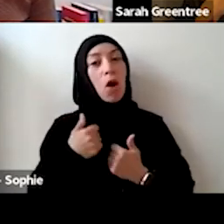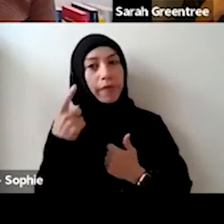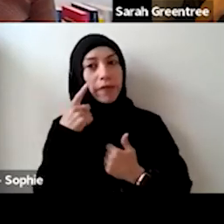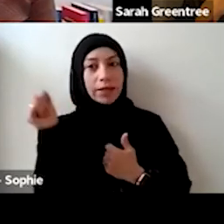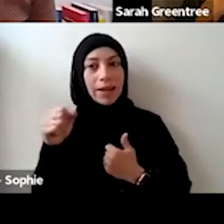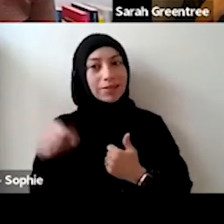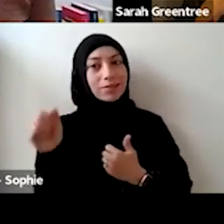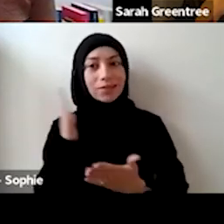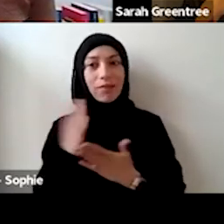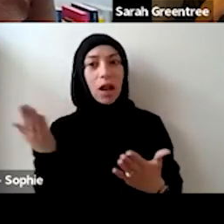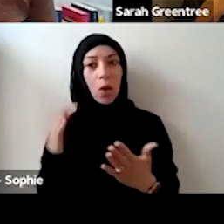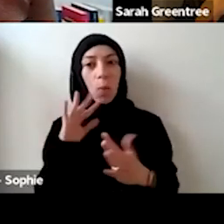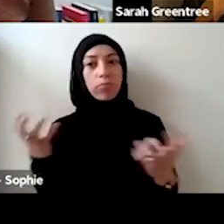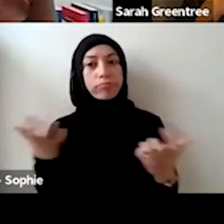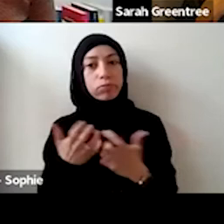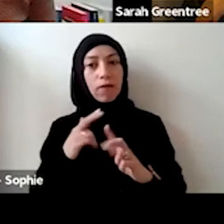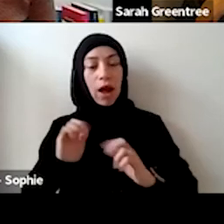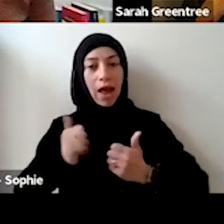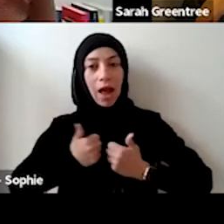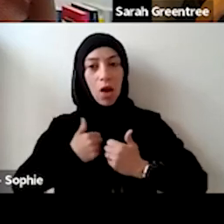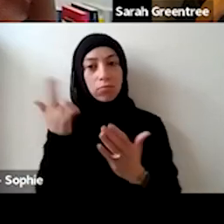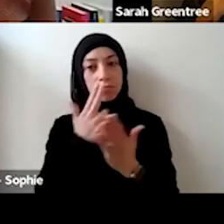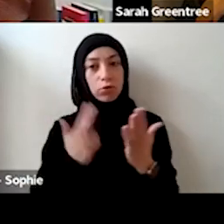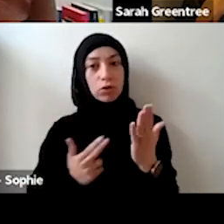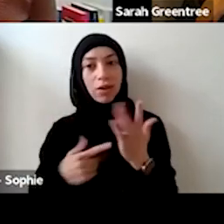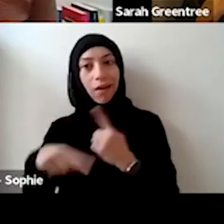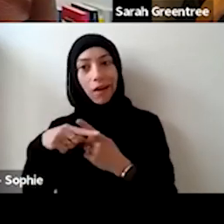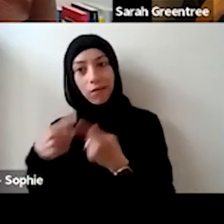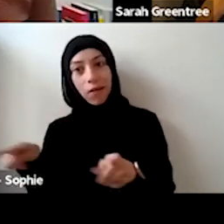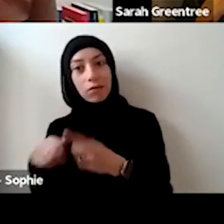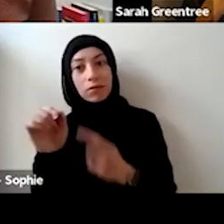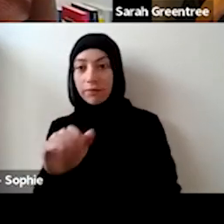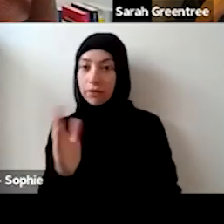firmly within music than than within multi apps , more so than multi-arts.